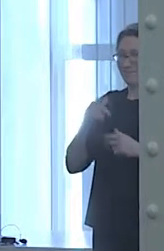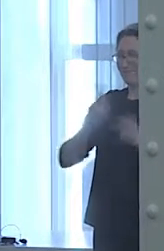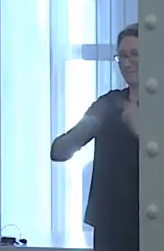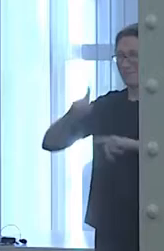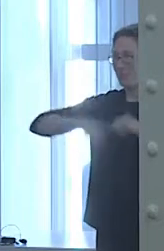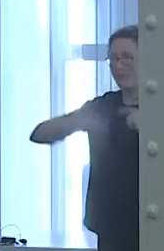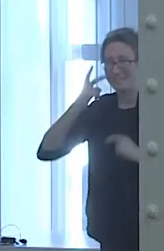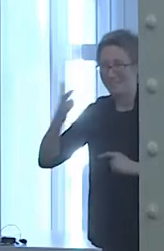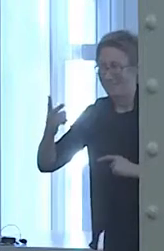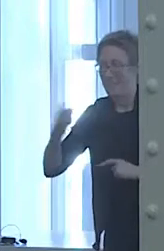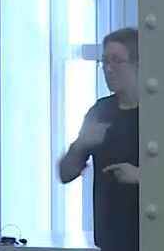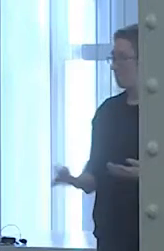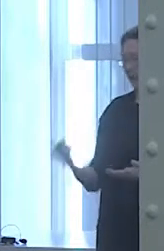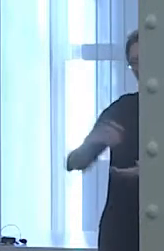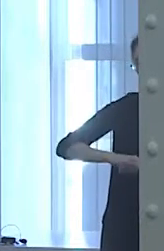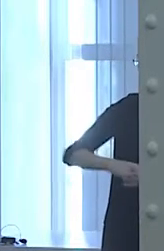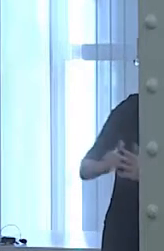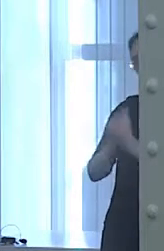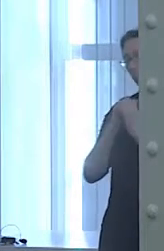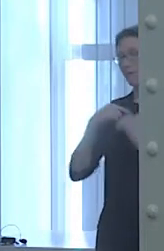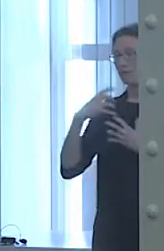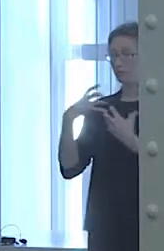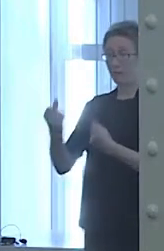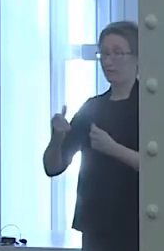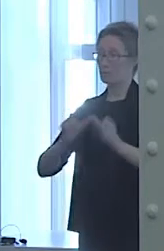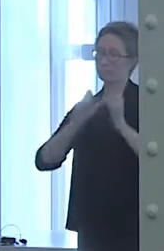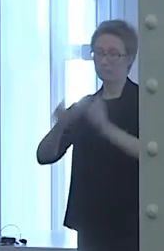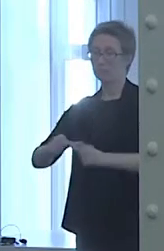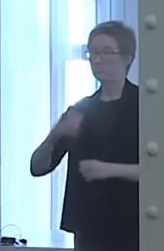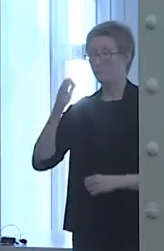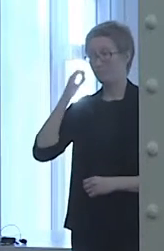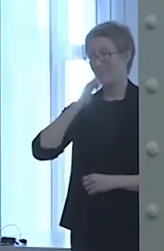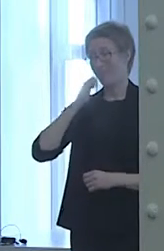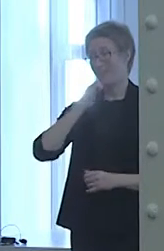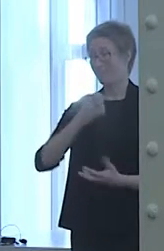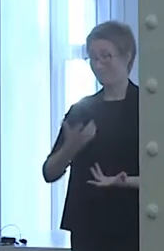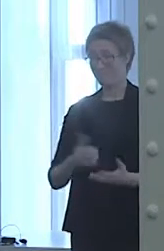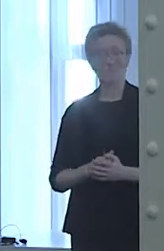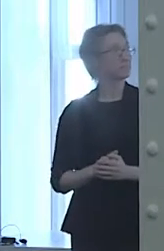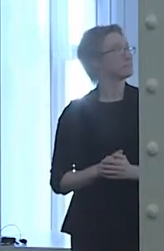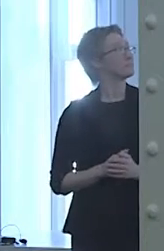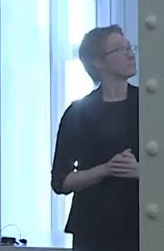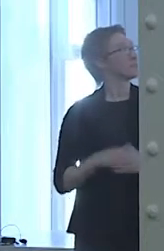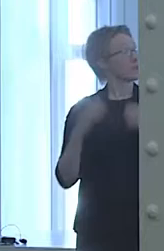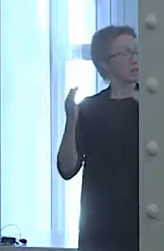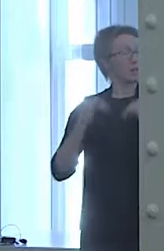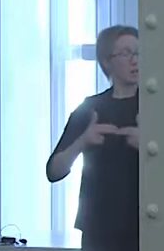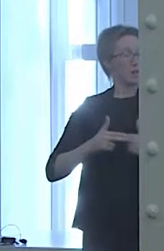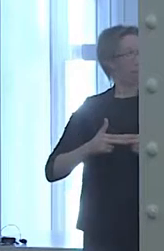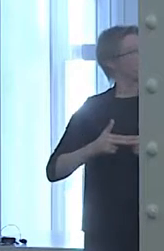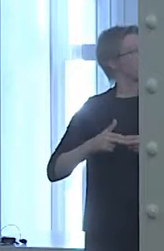and pray for strength to get through the day. This next slide features a recent picture of me